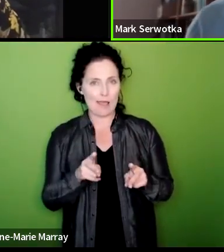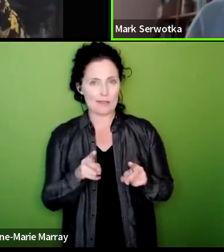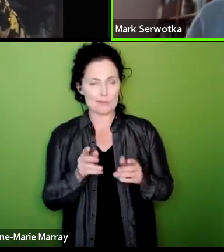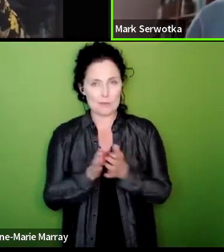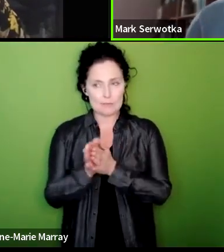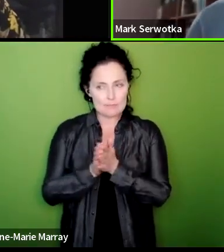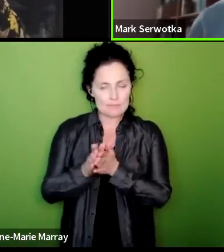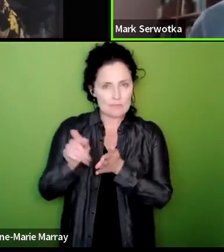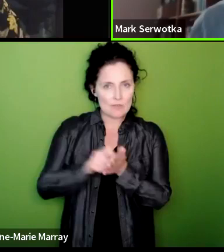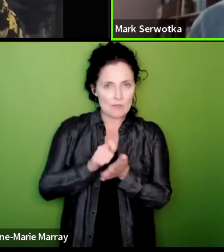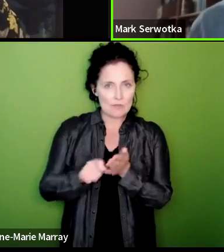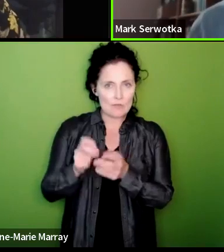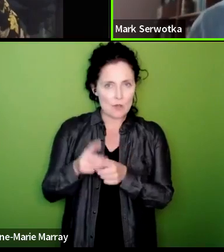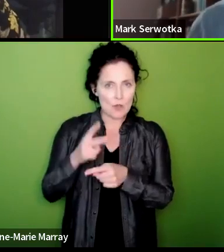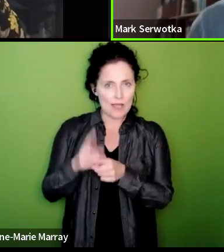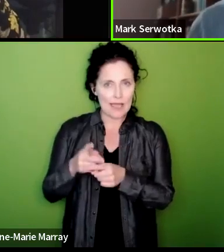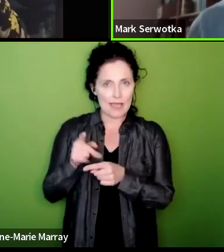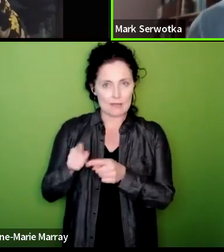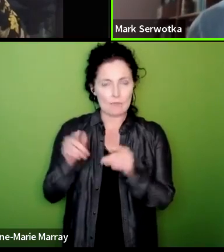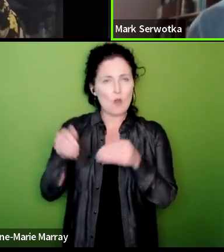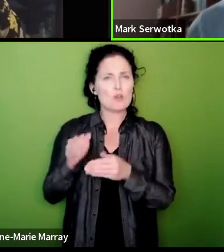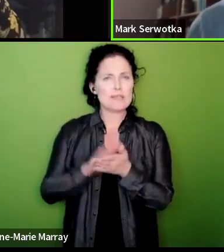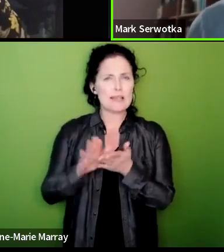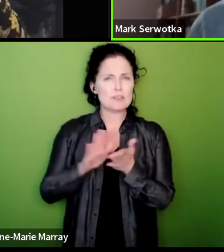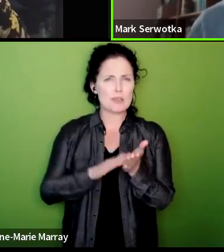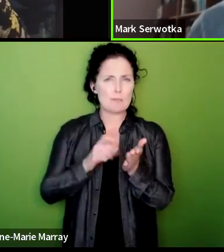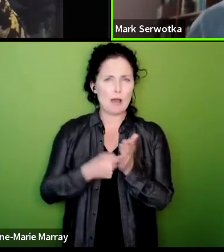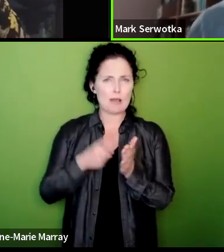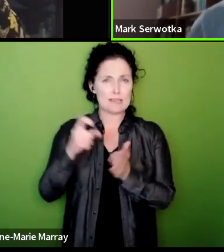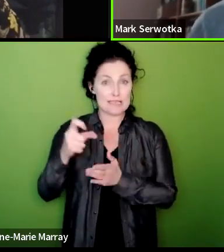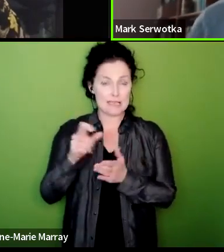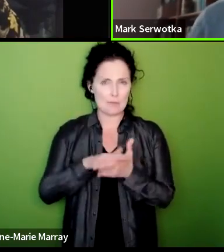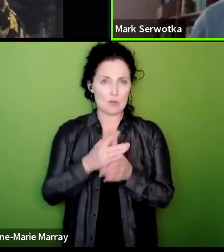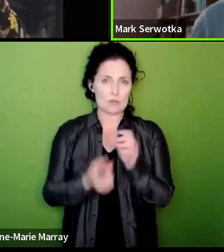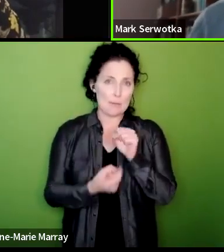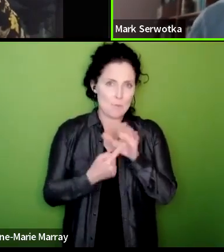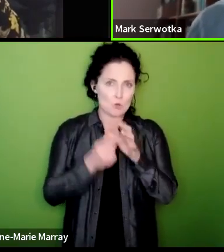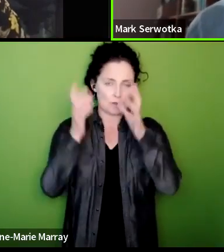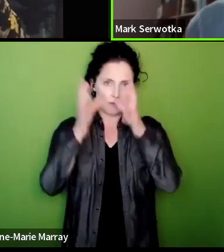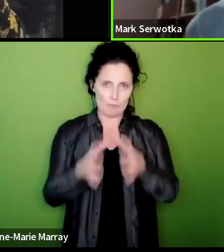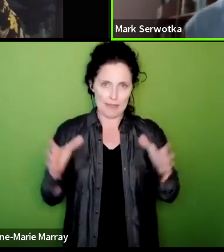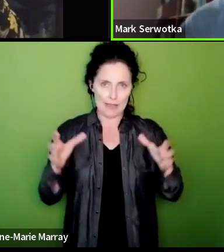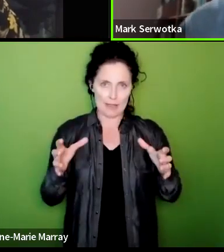focusing on HMRC first because of its size and importance and there'll be a huge boost when we